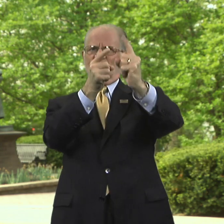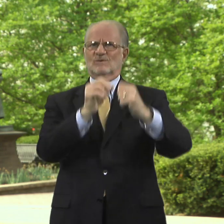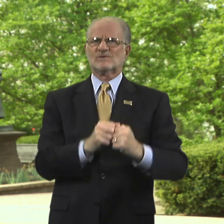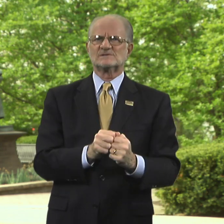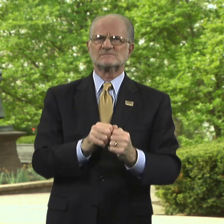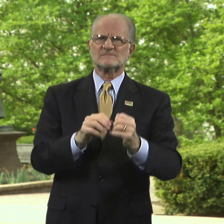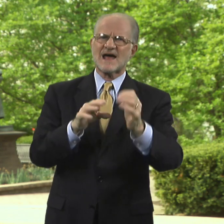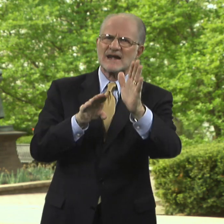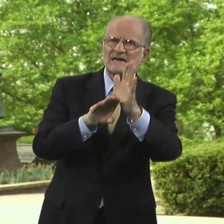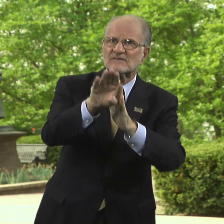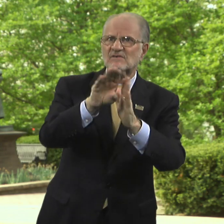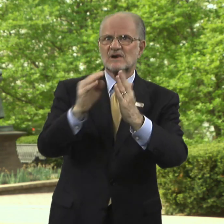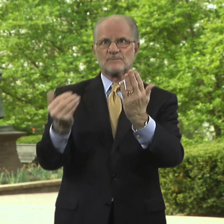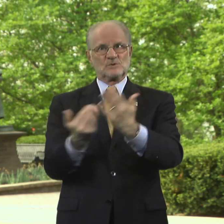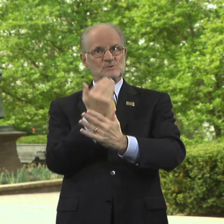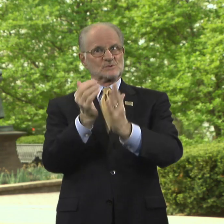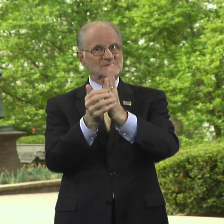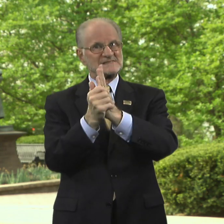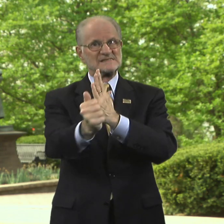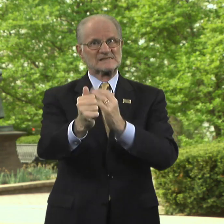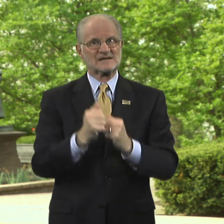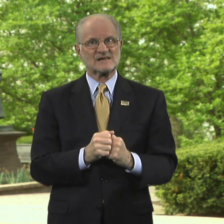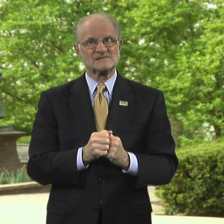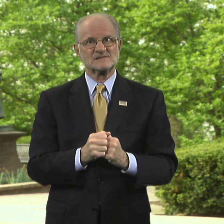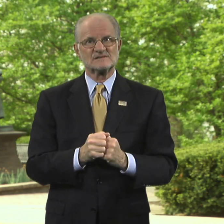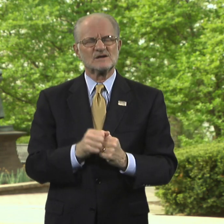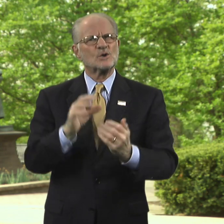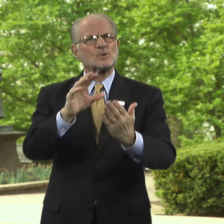and develop new skills.